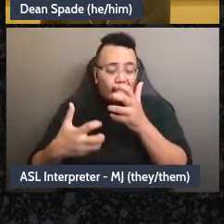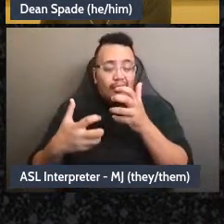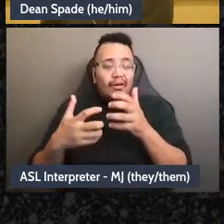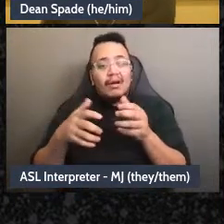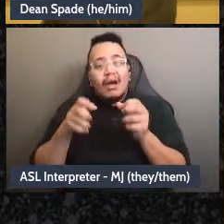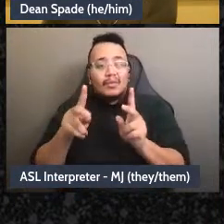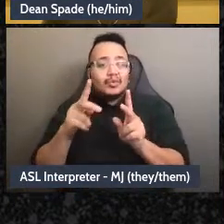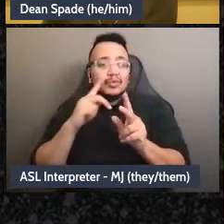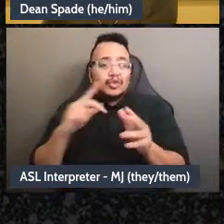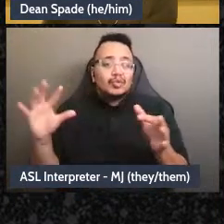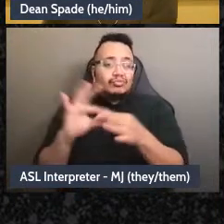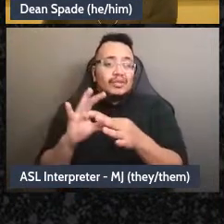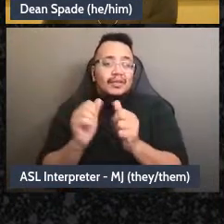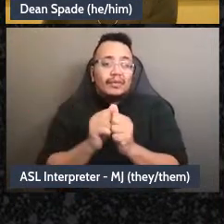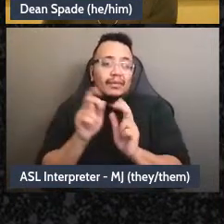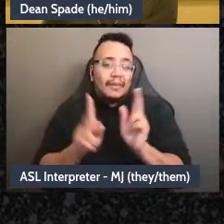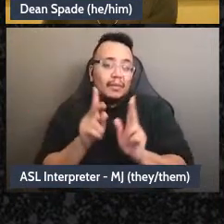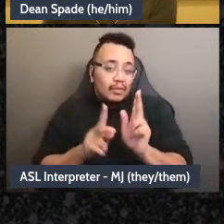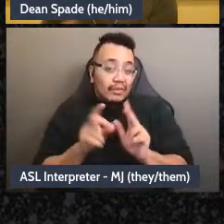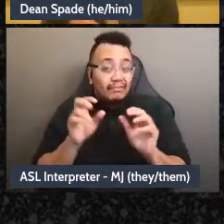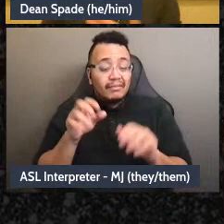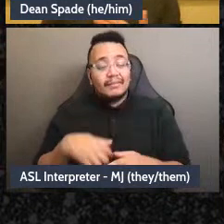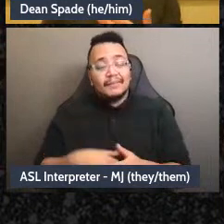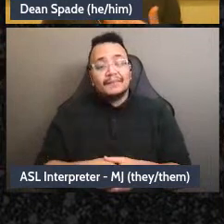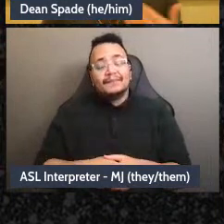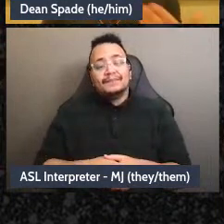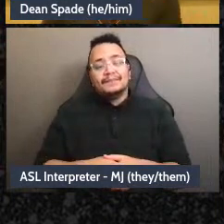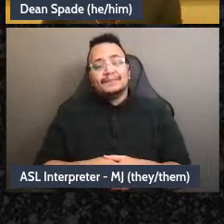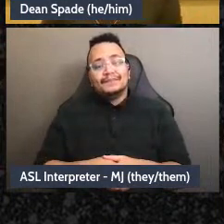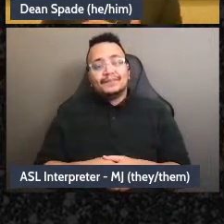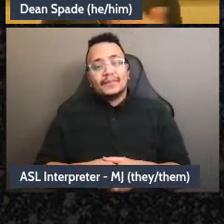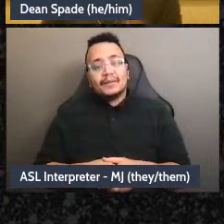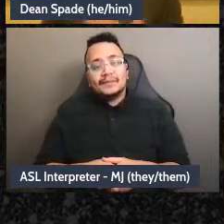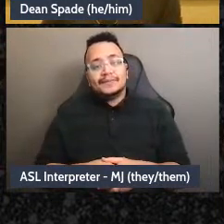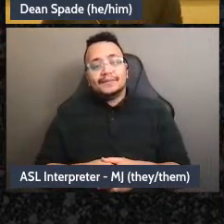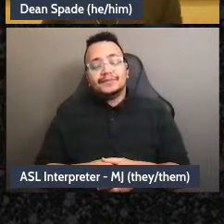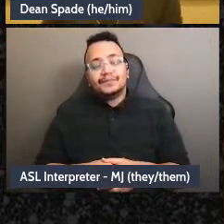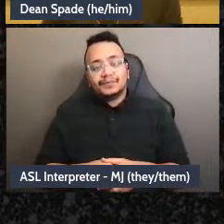that could be useful to you or the group. And just like not being not judging ourselves for